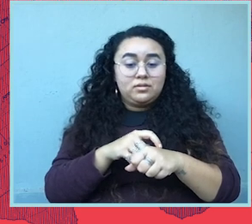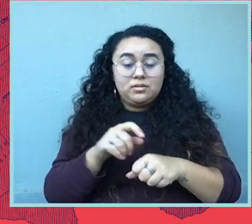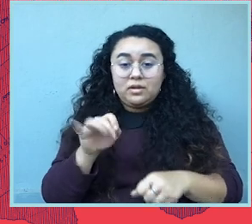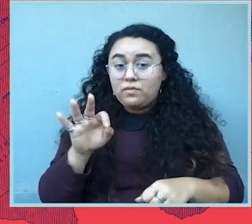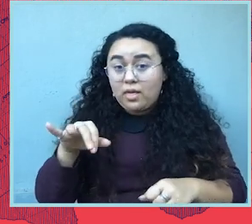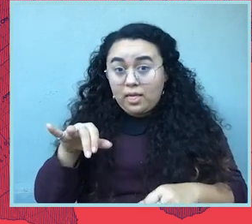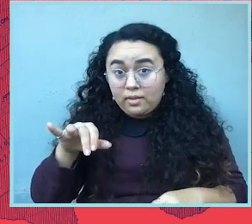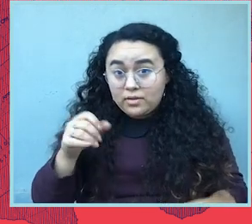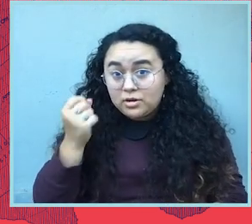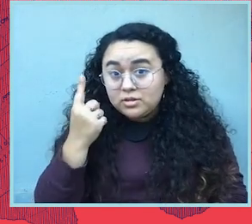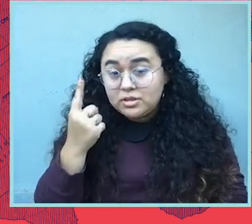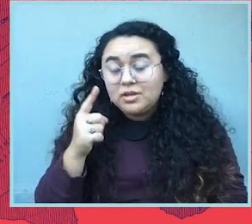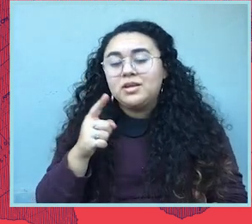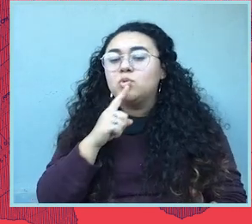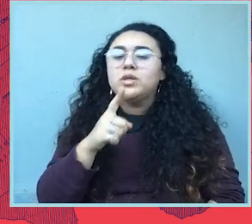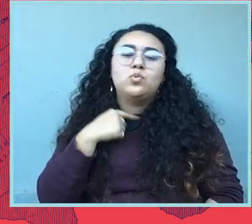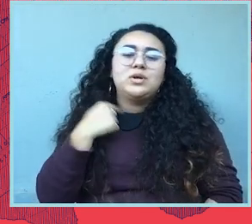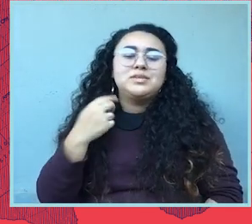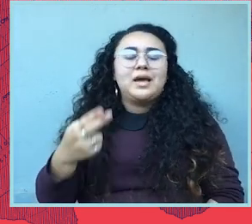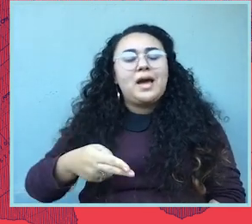If you haven't got that picture yet, the stakes really couldn't be higher.